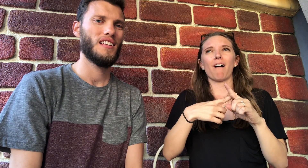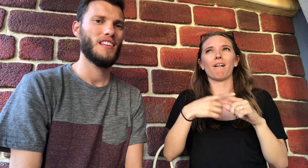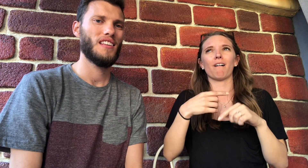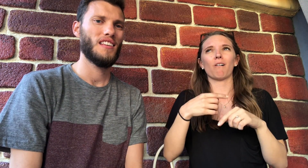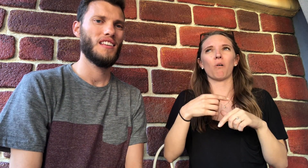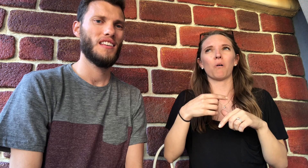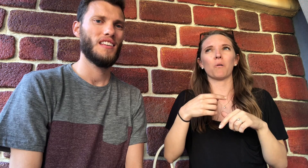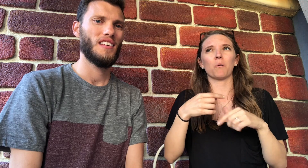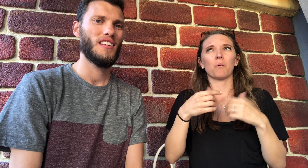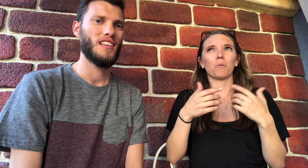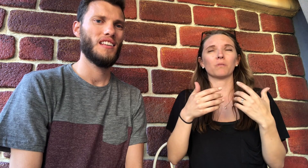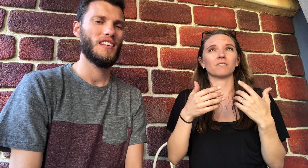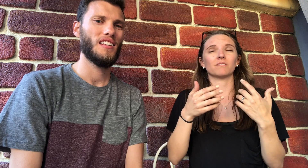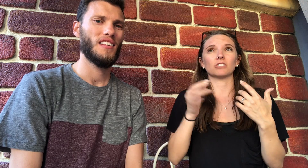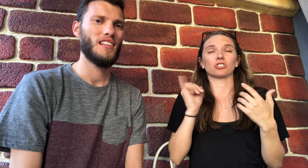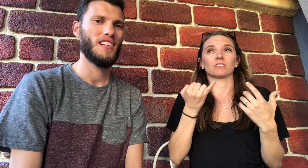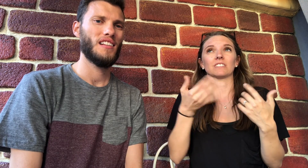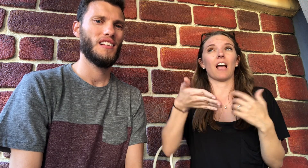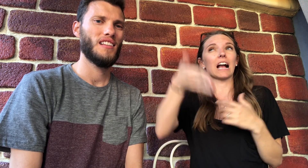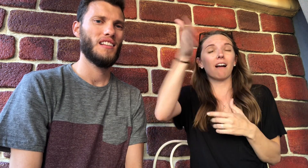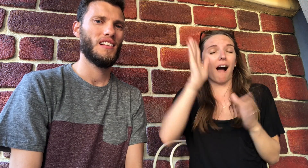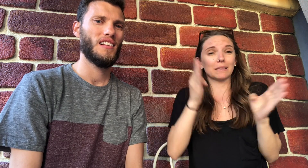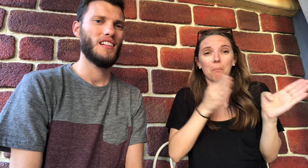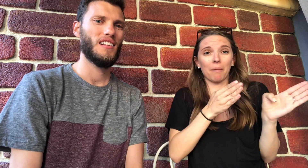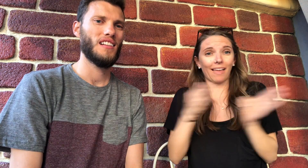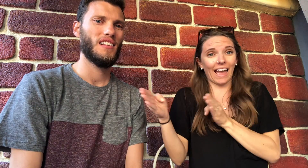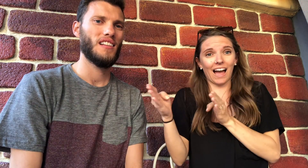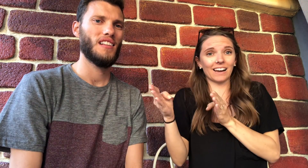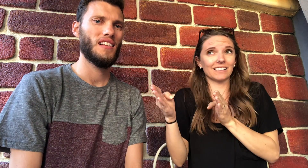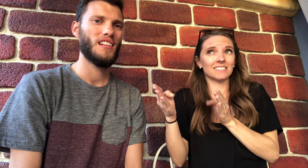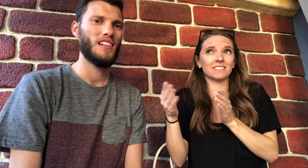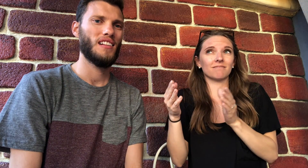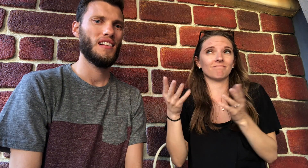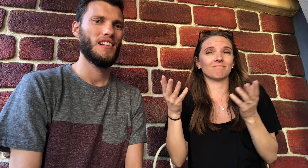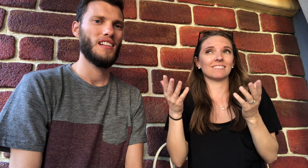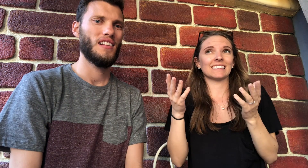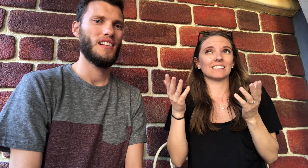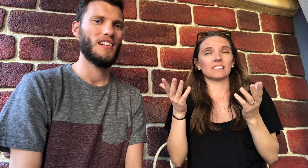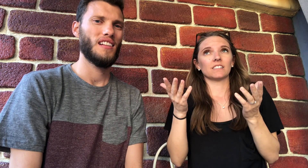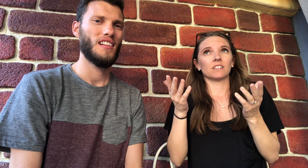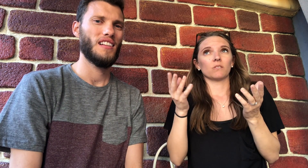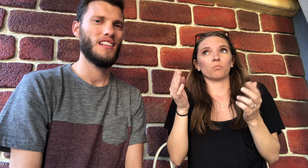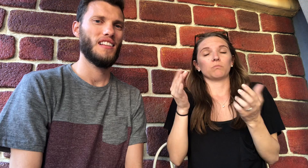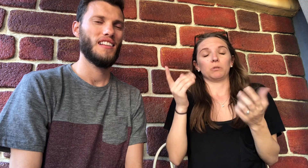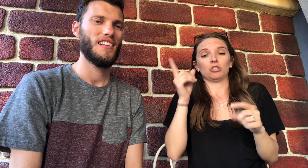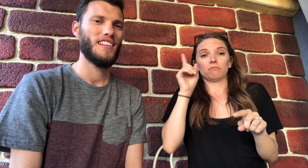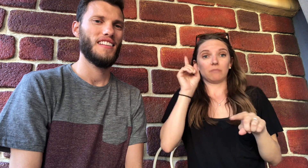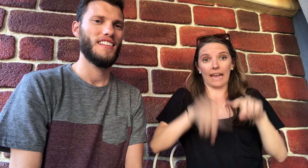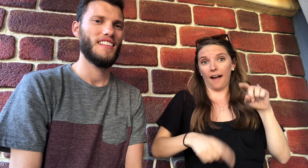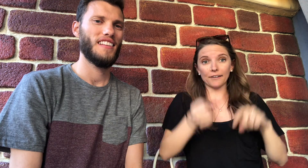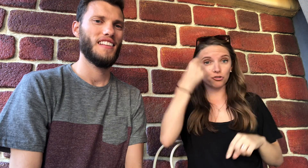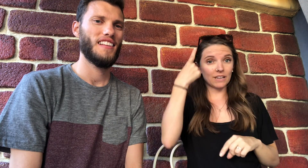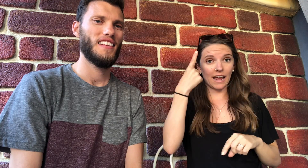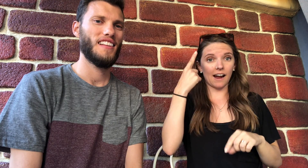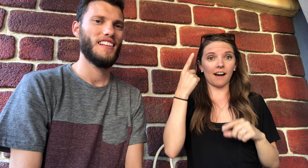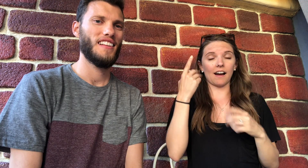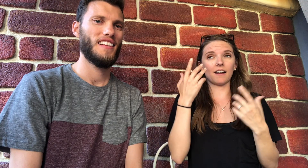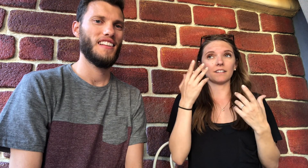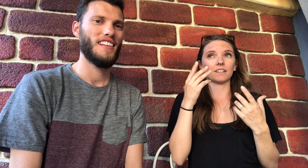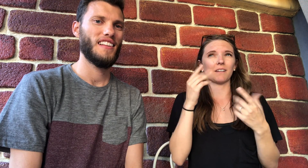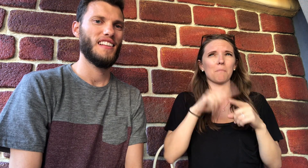You talked about how there are some times when we can't understand Gods plan.